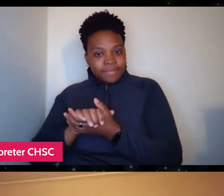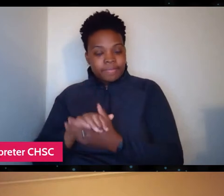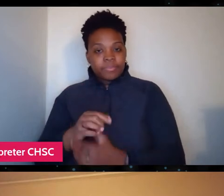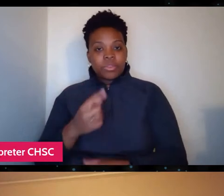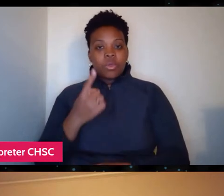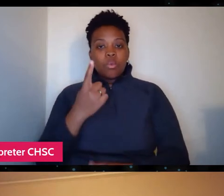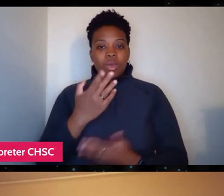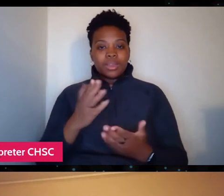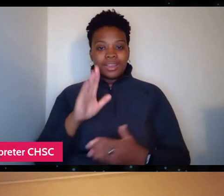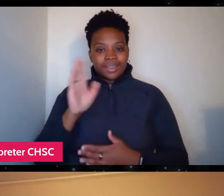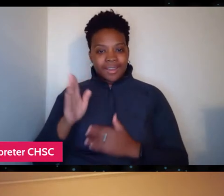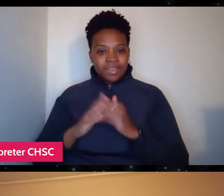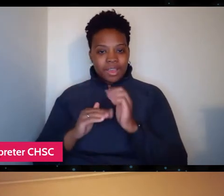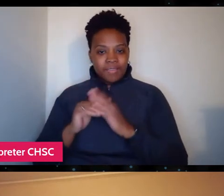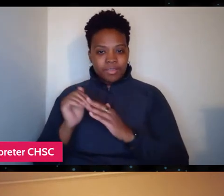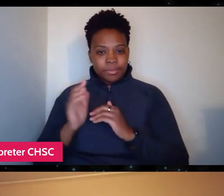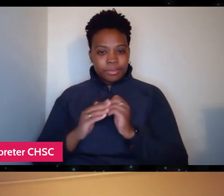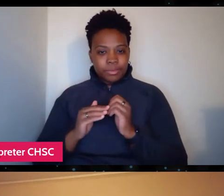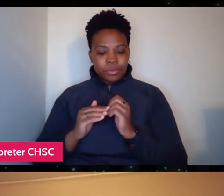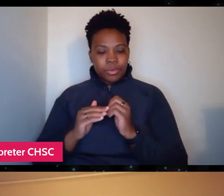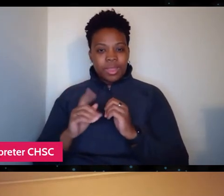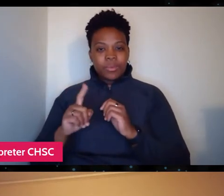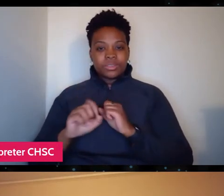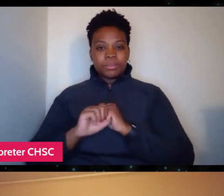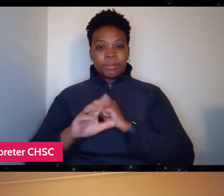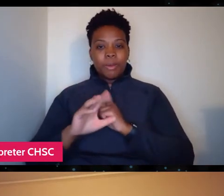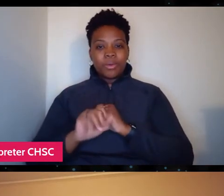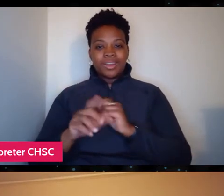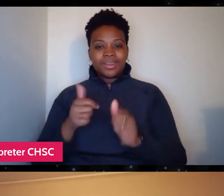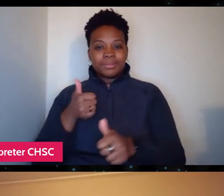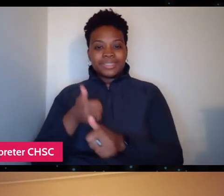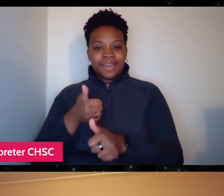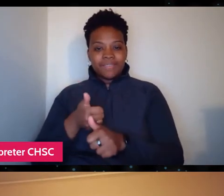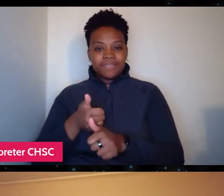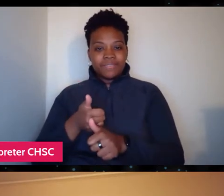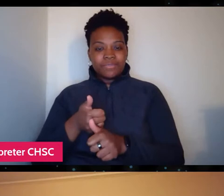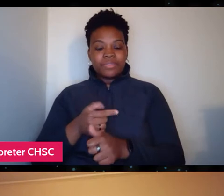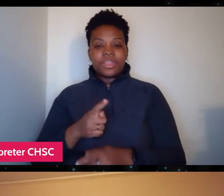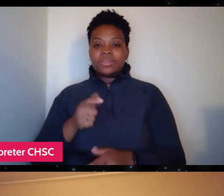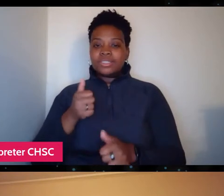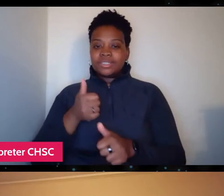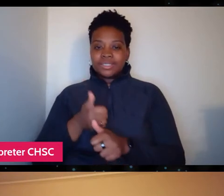is sort of promoting himself. So he was very self-deprecating. He was very humble